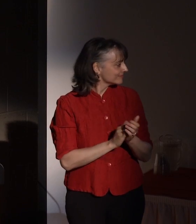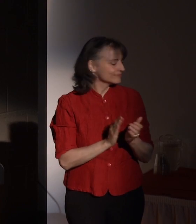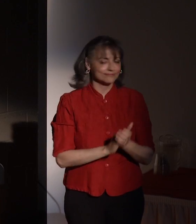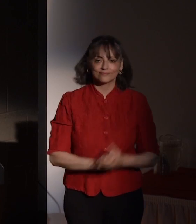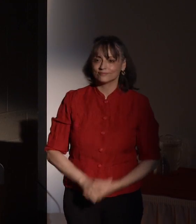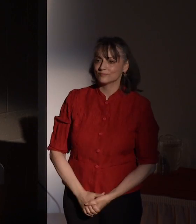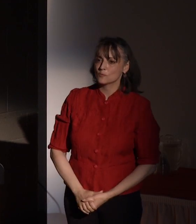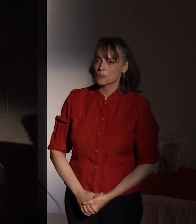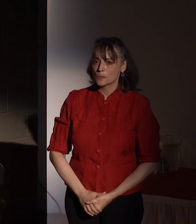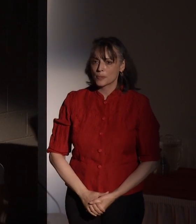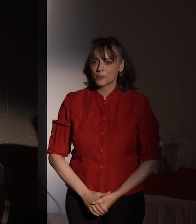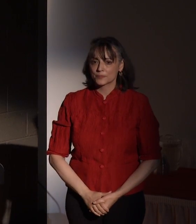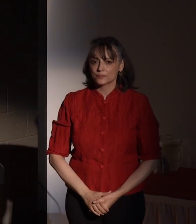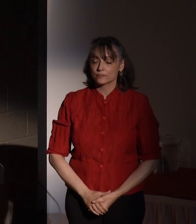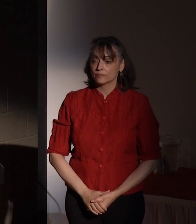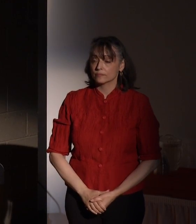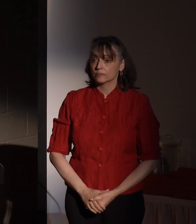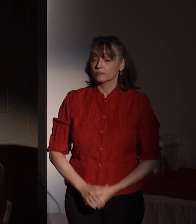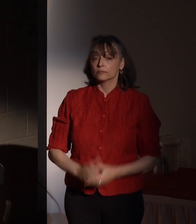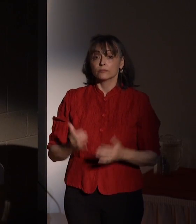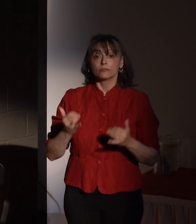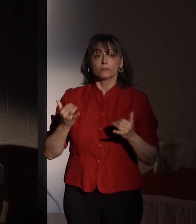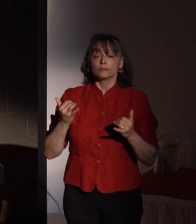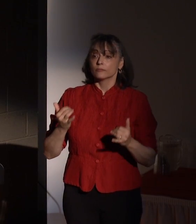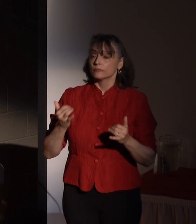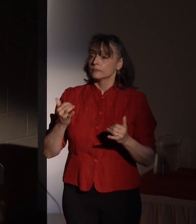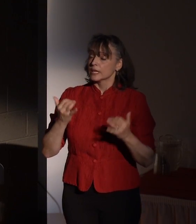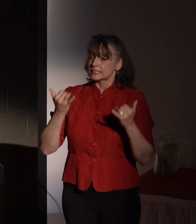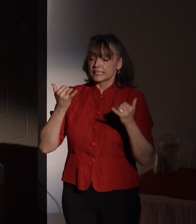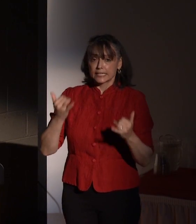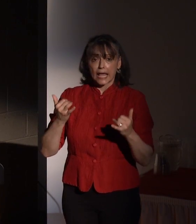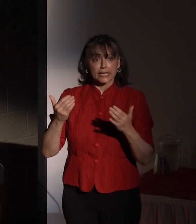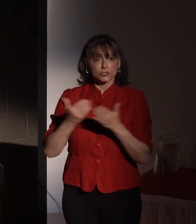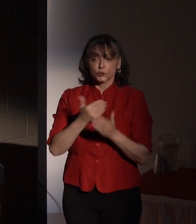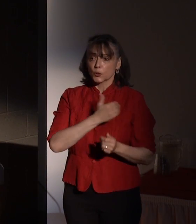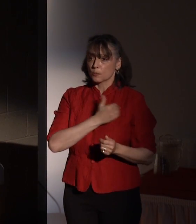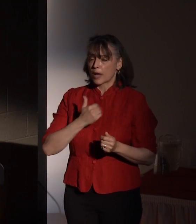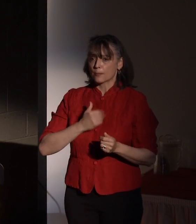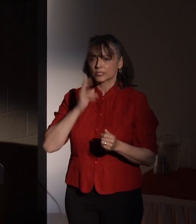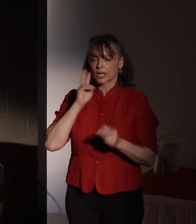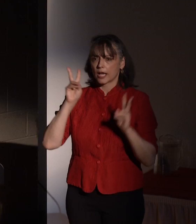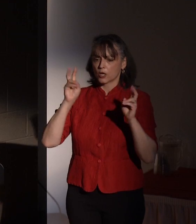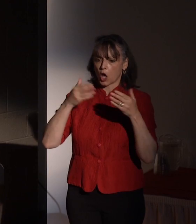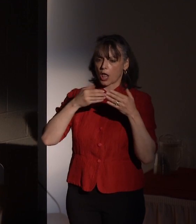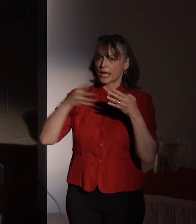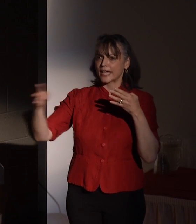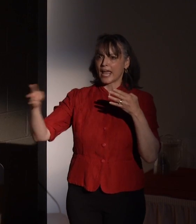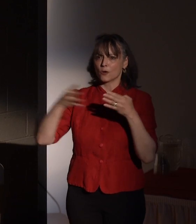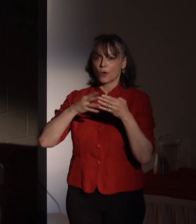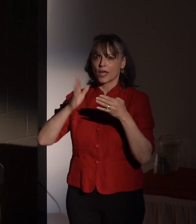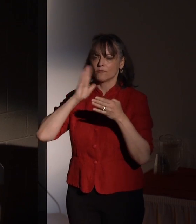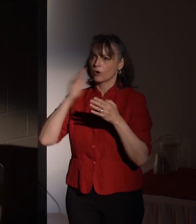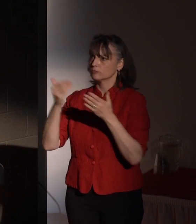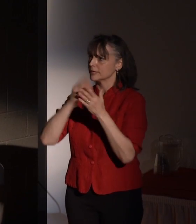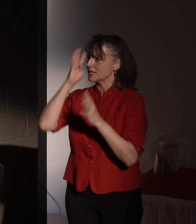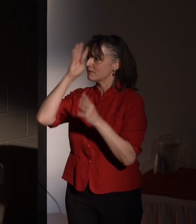As I said at the outset, today's induction is a gateway to a weekend of innovation on campus.